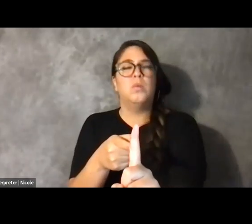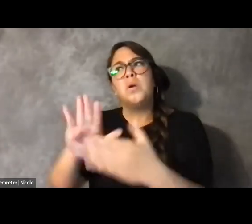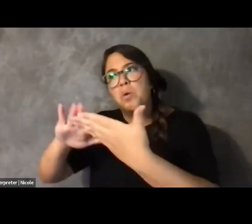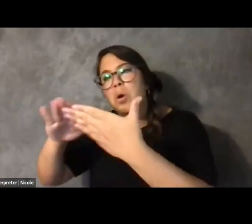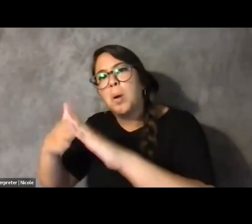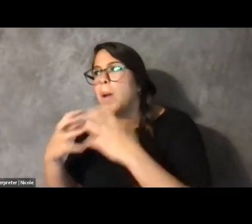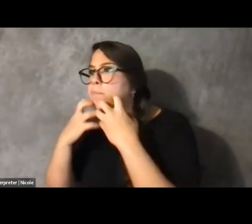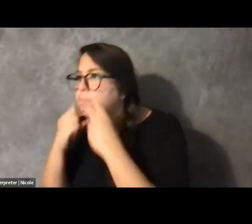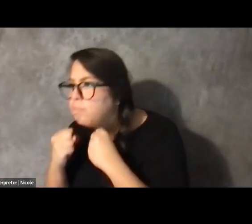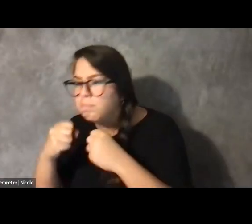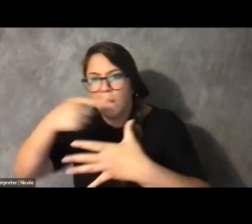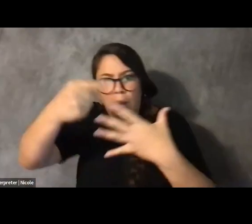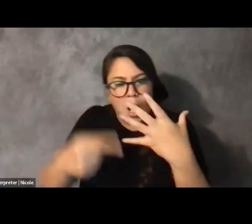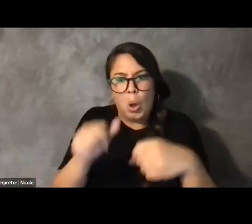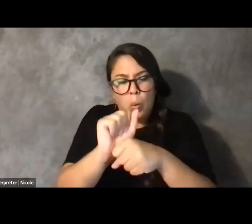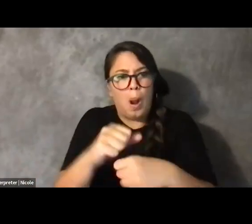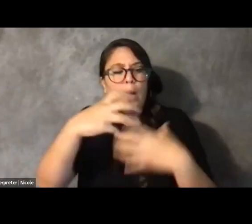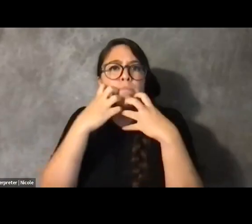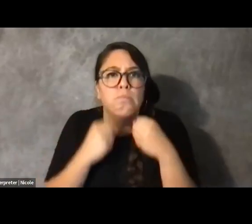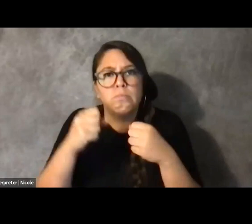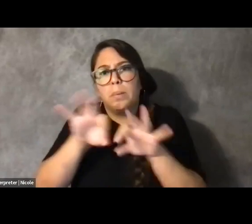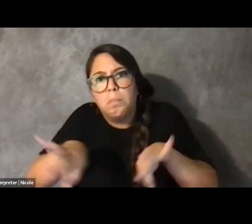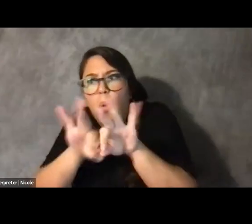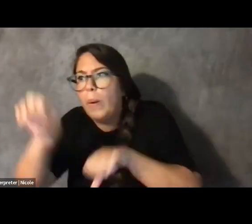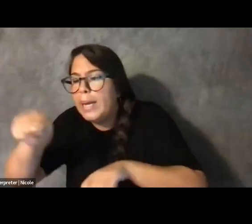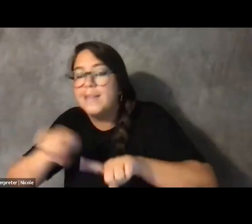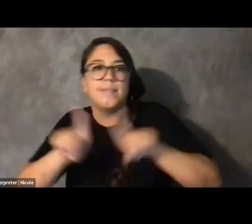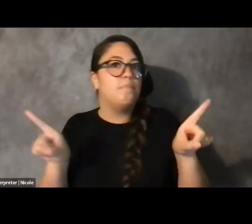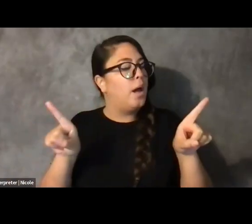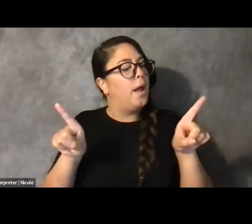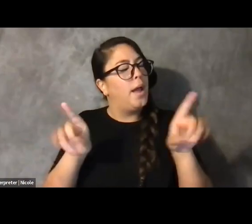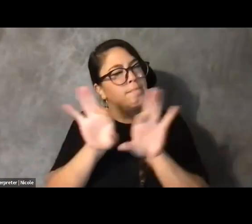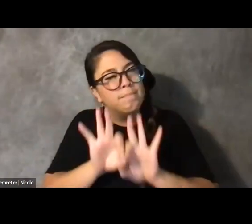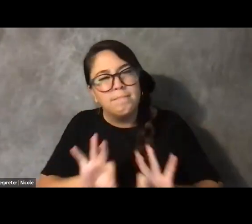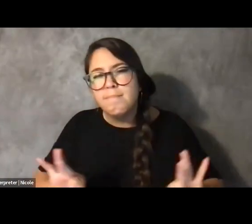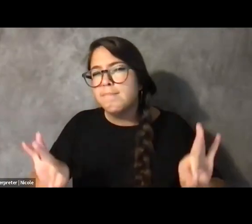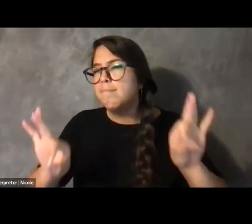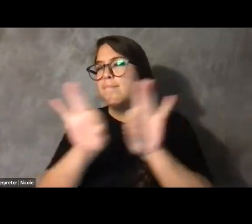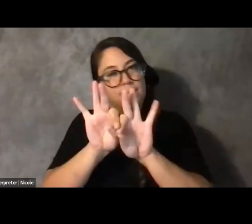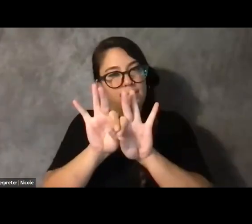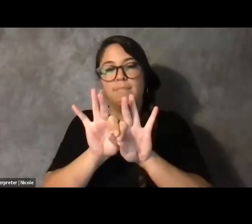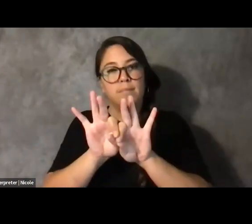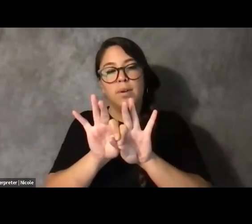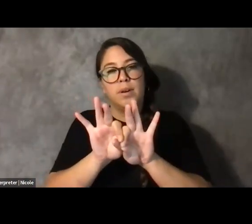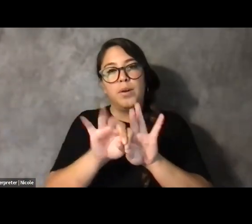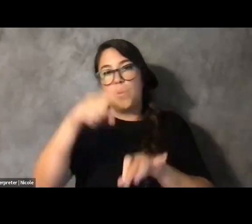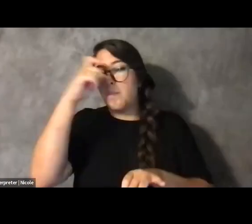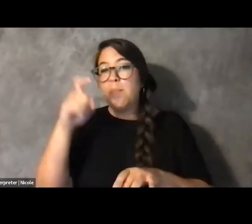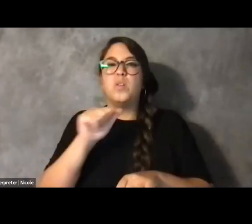all of these things matter, but to remember to not give so much of yourself that nothing is left.